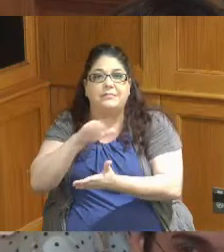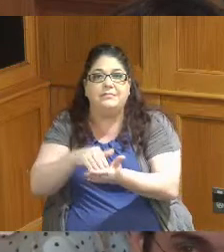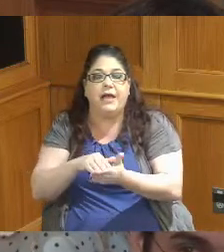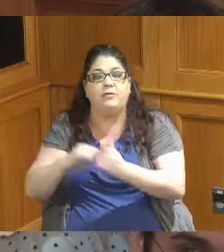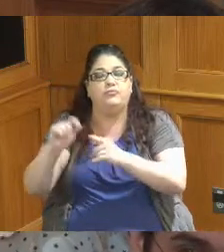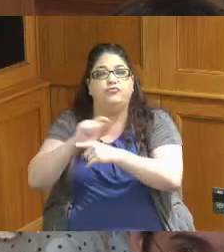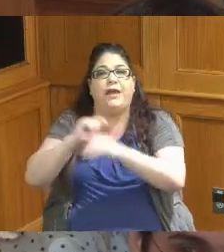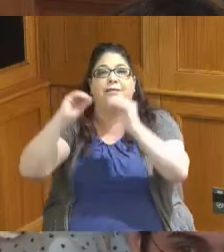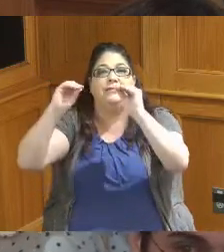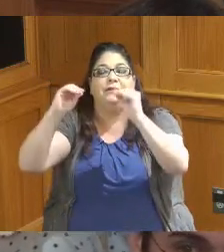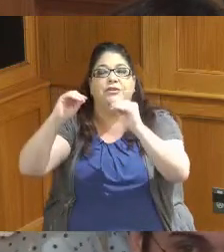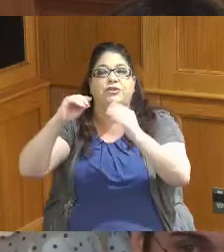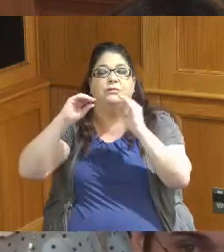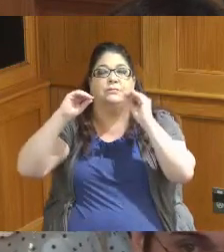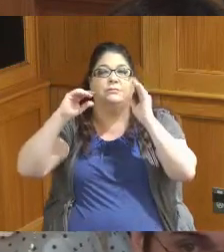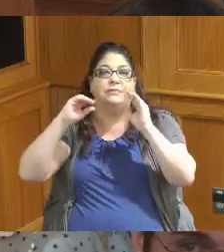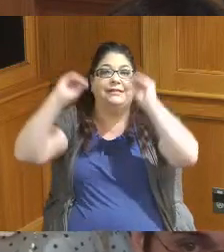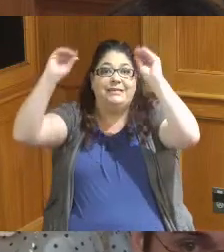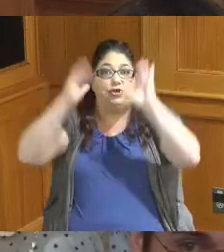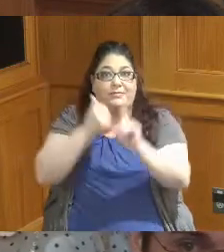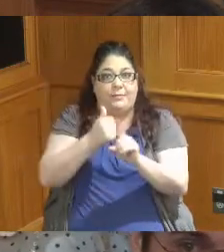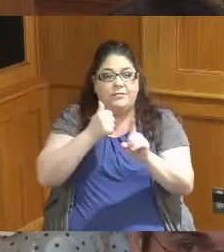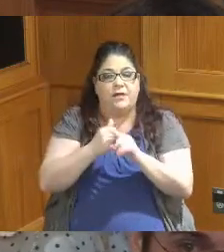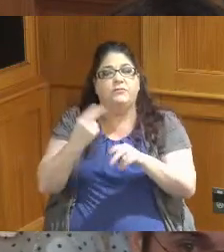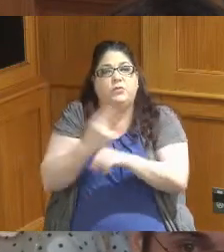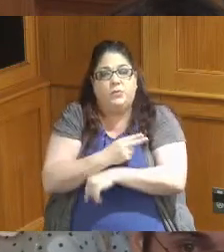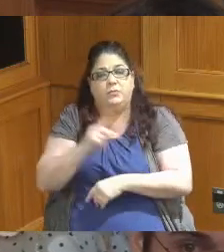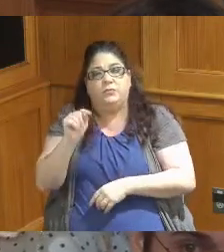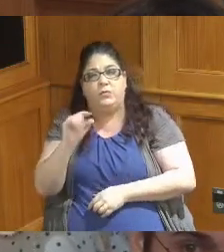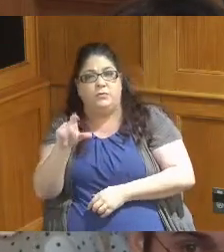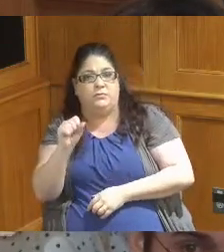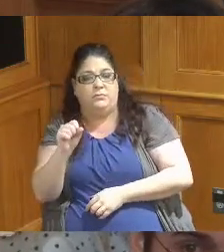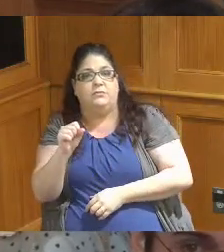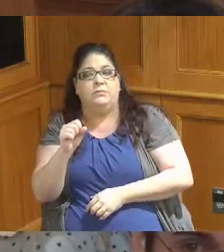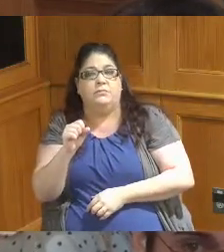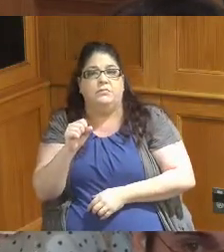to use the program and tools this program is unique as it provides art enrichment